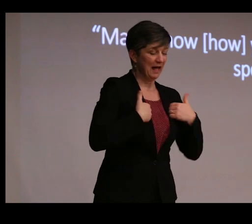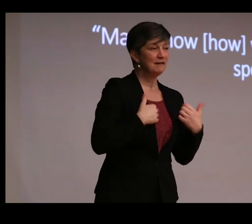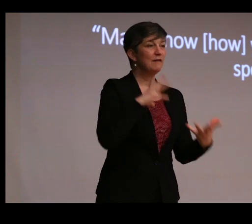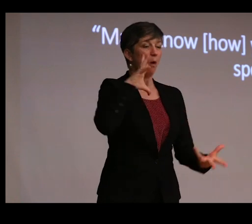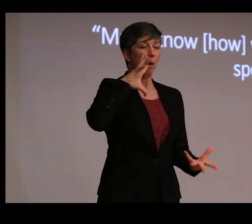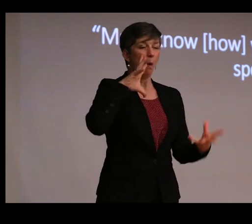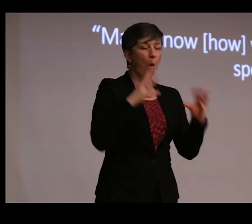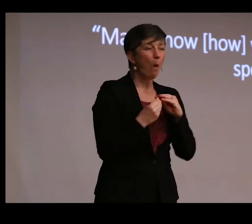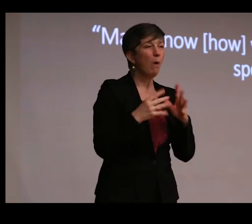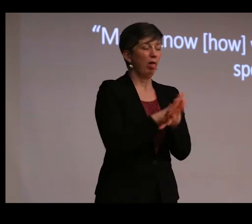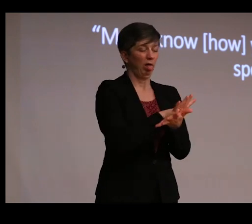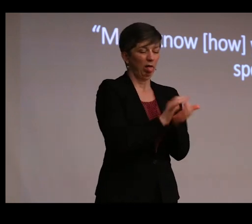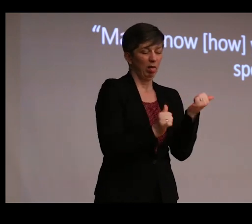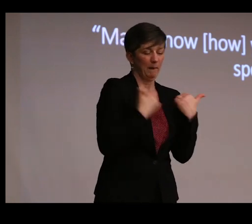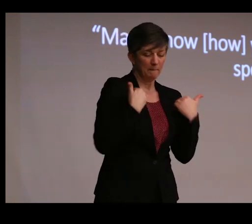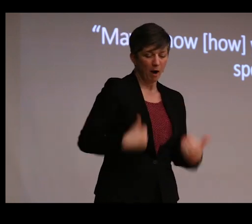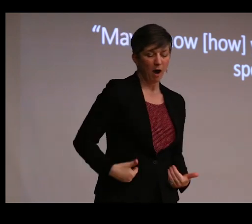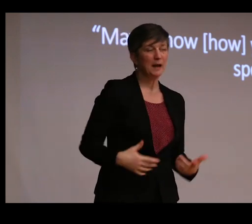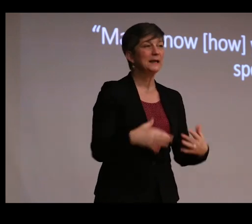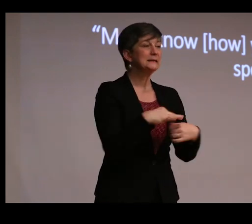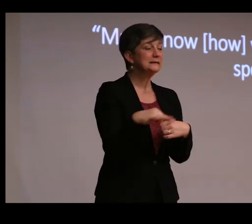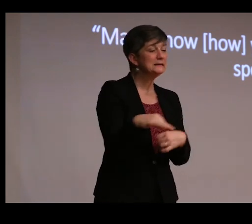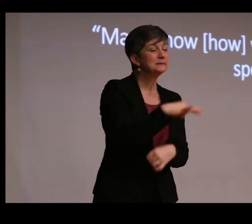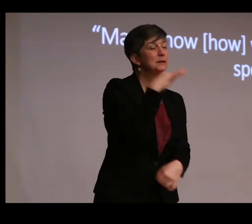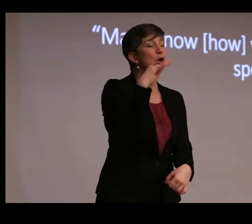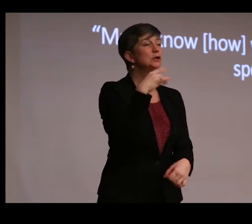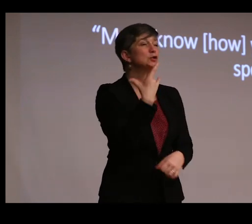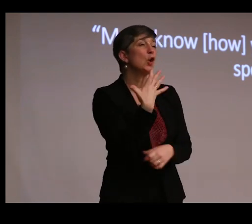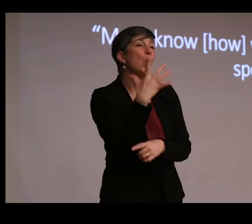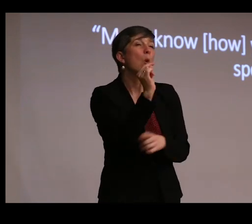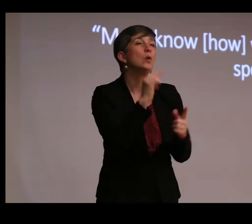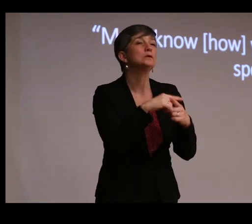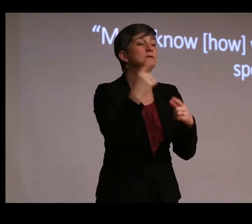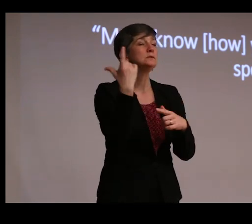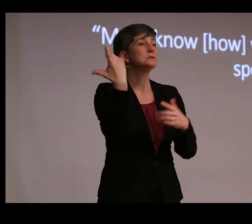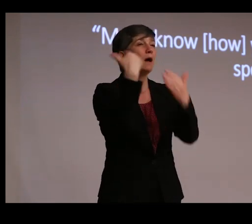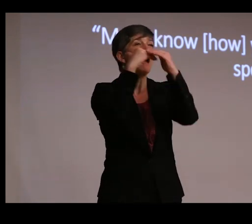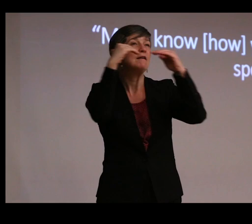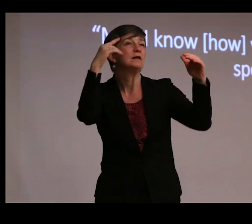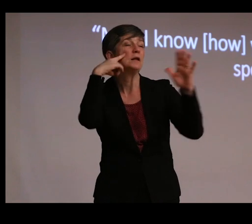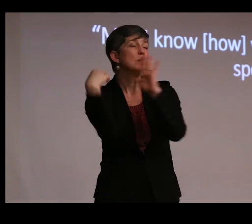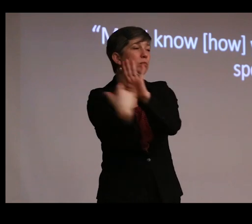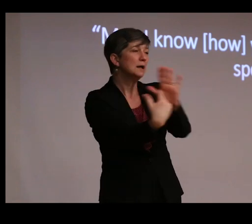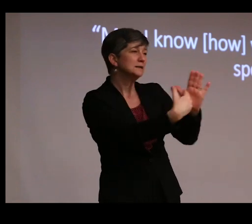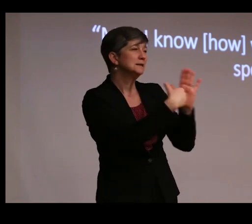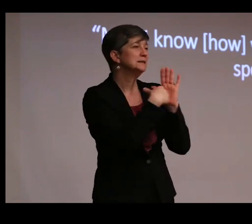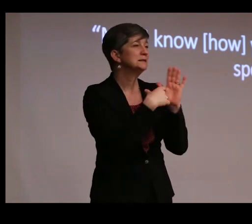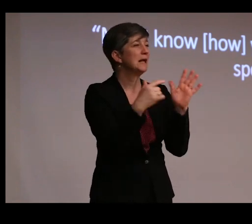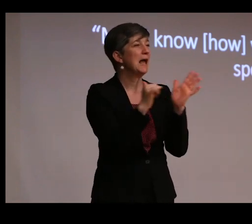bodies, spirits, shadows, ghosts, heavenly presences, and malignant diseases."